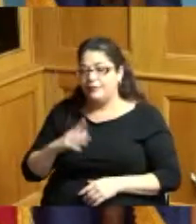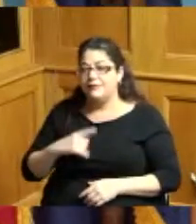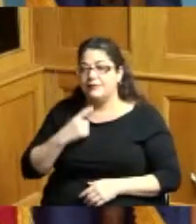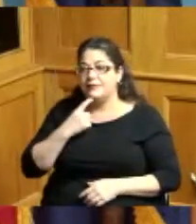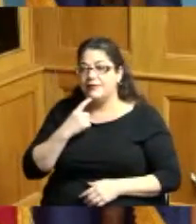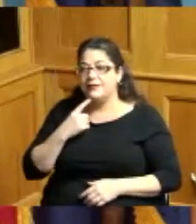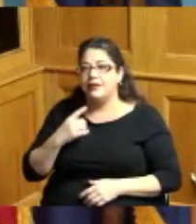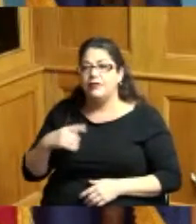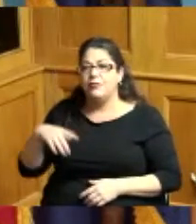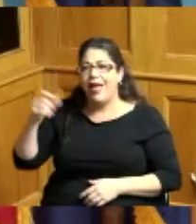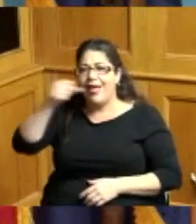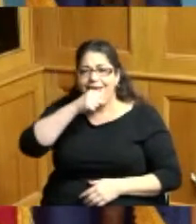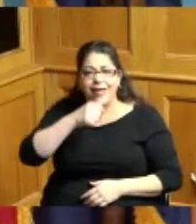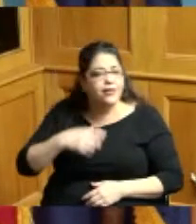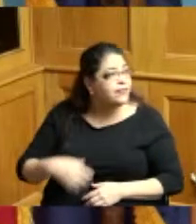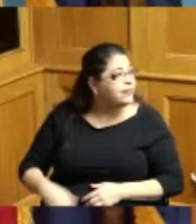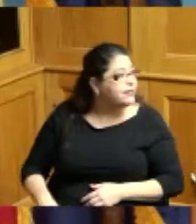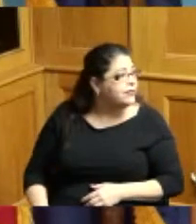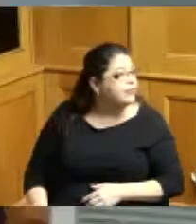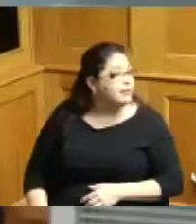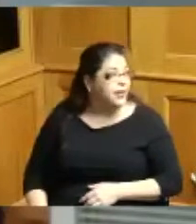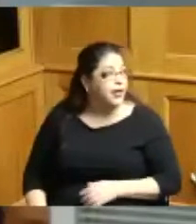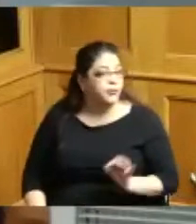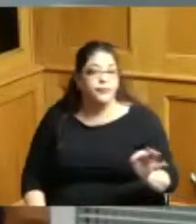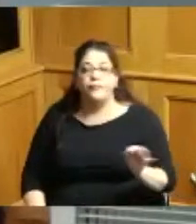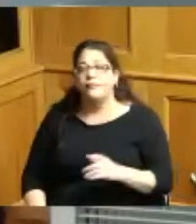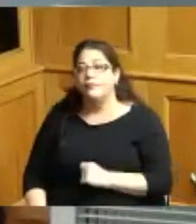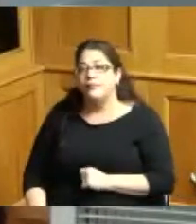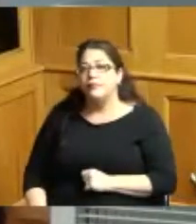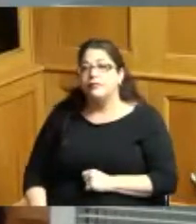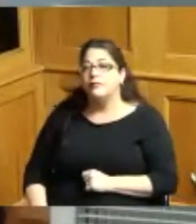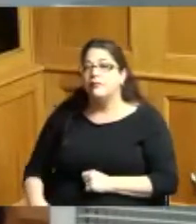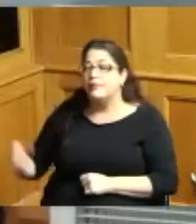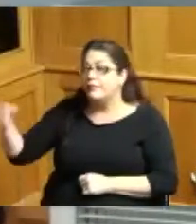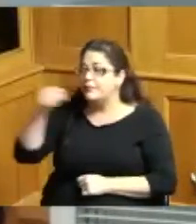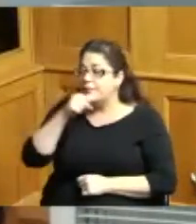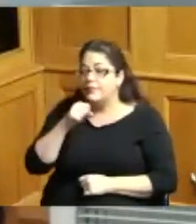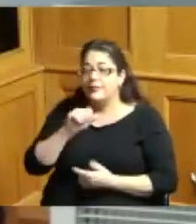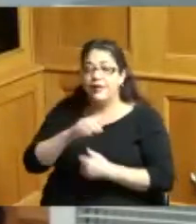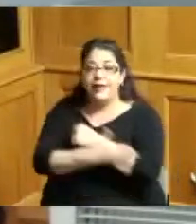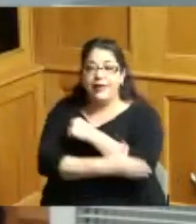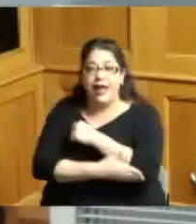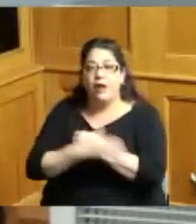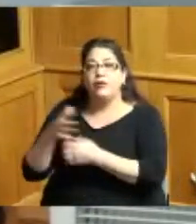your microphone up just a little so they can hear you sure the the county did retain kitty museum